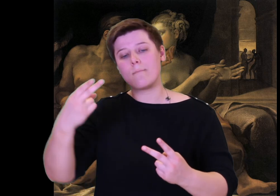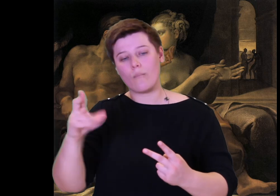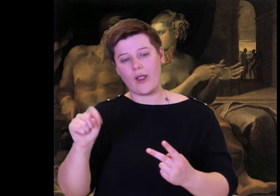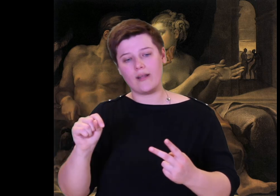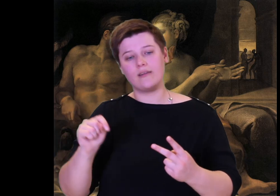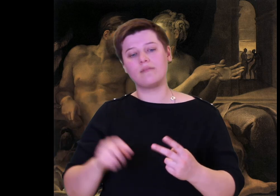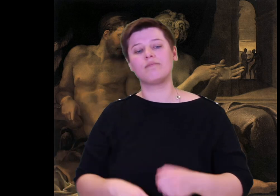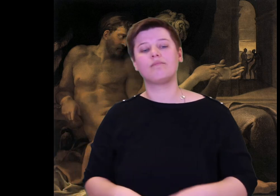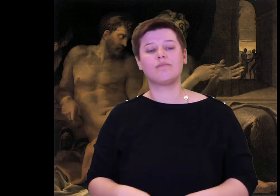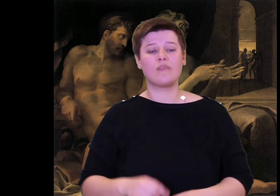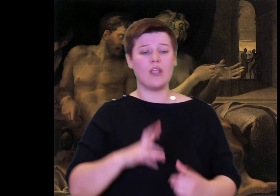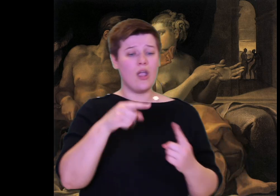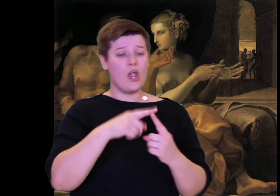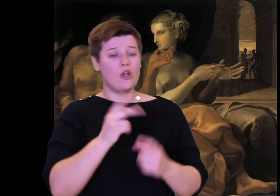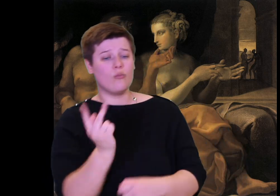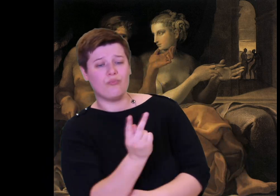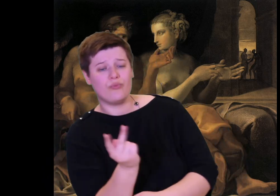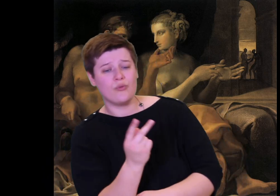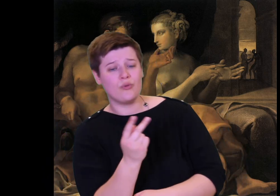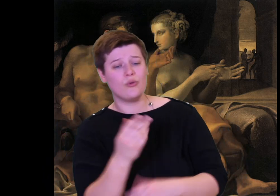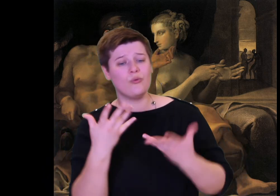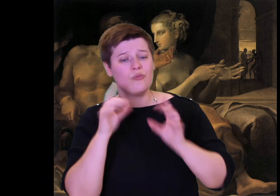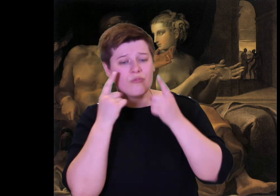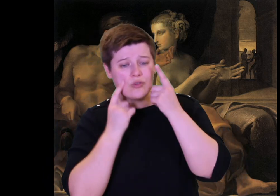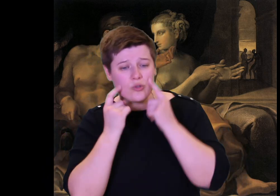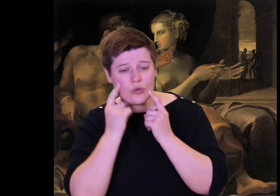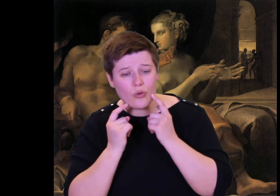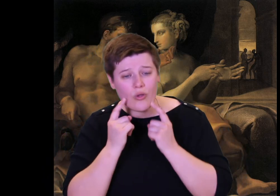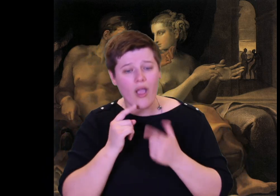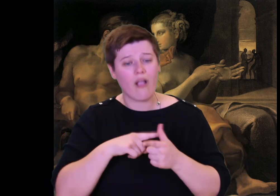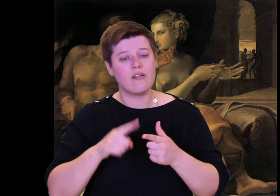And when the couple had ceased their weeping and then enjoyed their